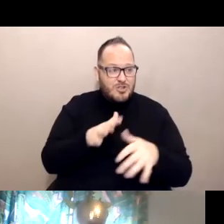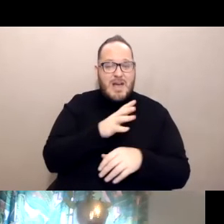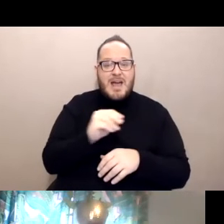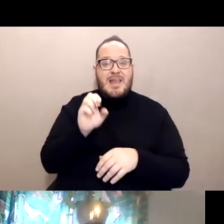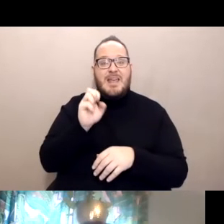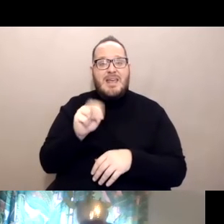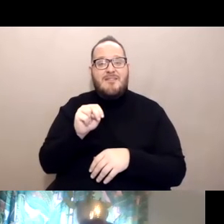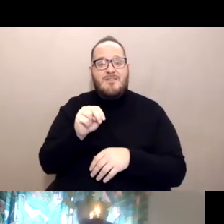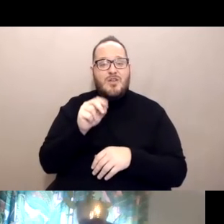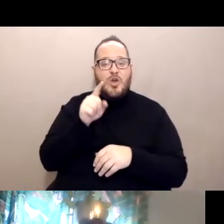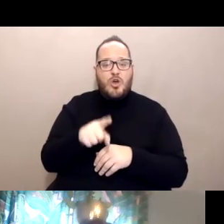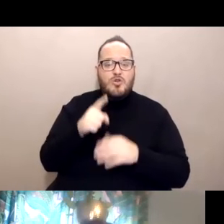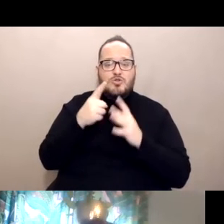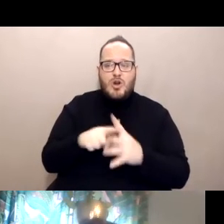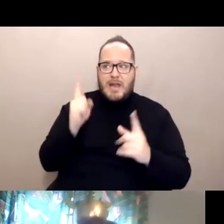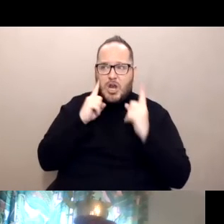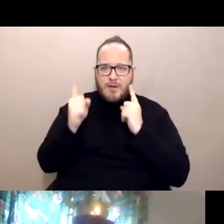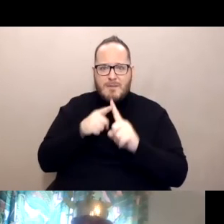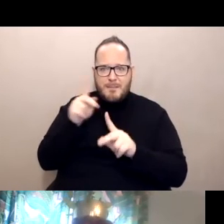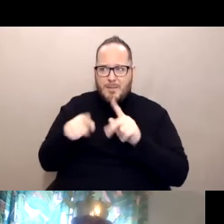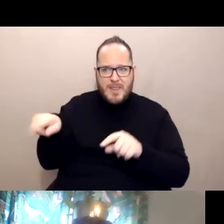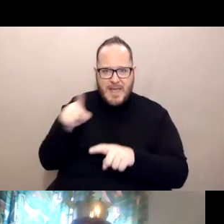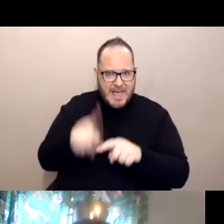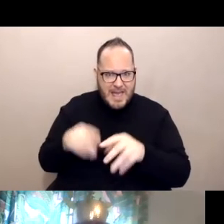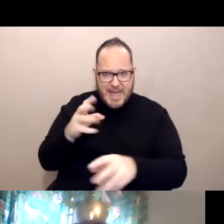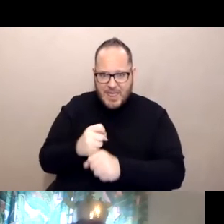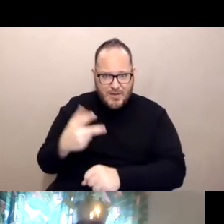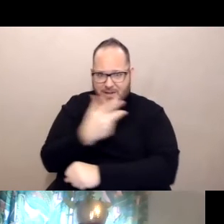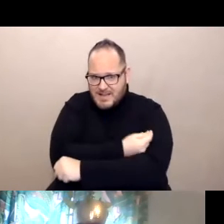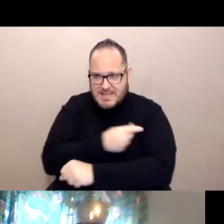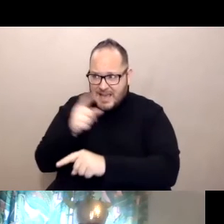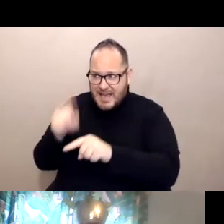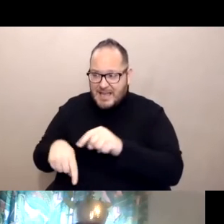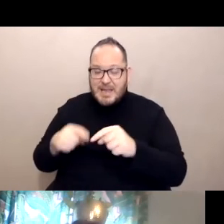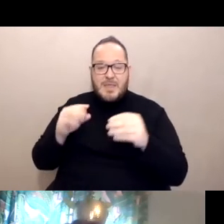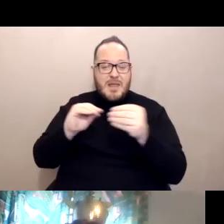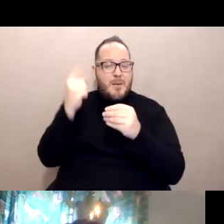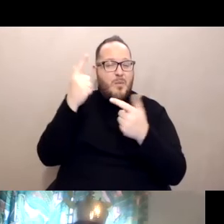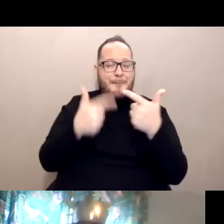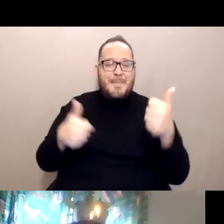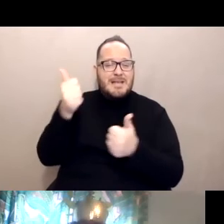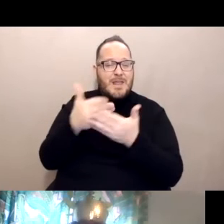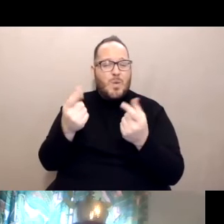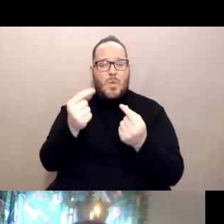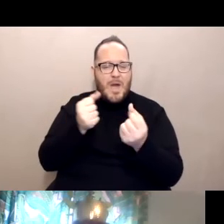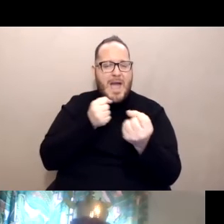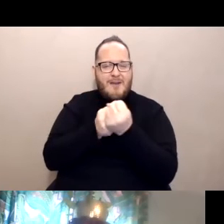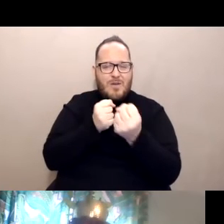you're hearing from others that they can, that the biggest thing you can do is advocate for yourself and for others, that there is equal access